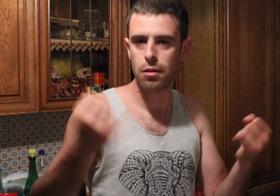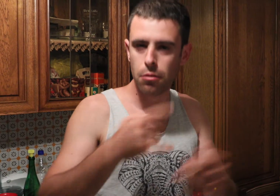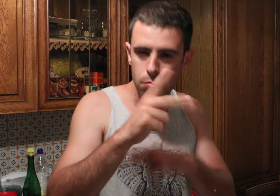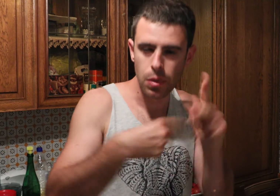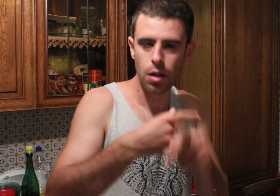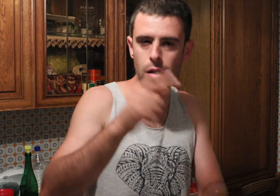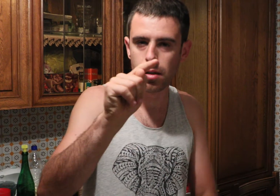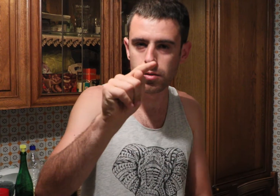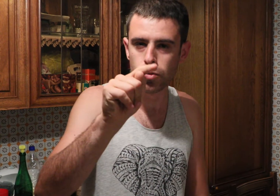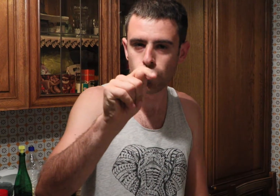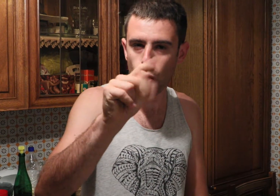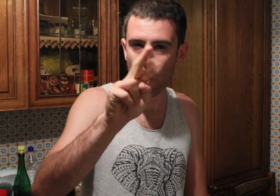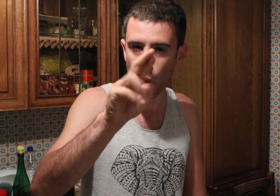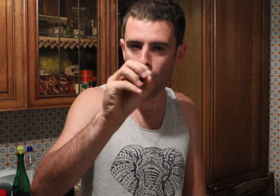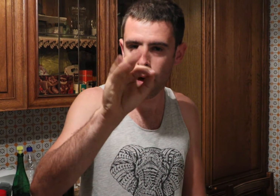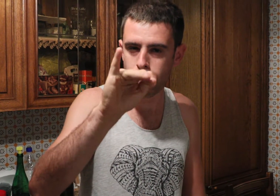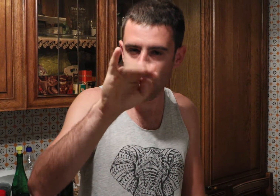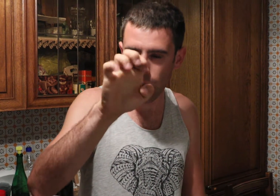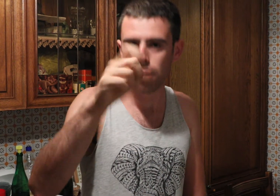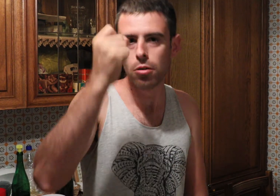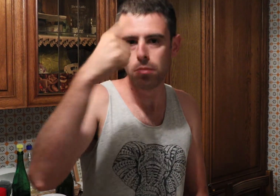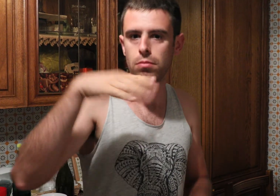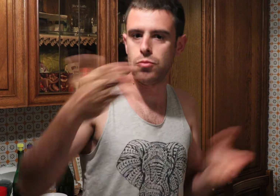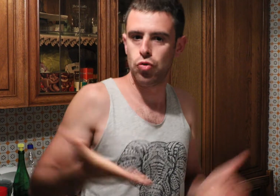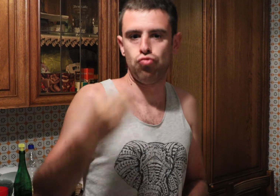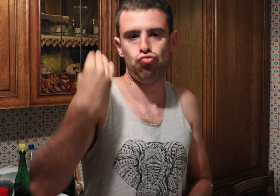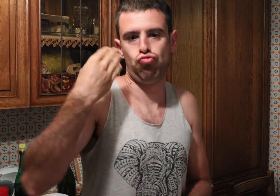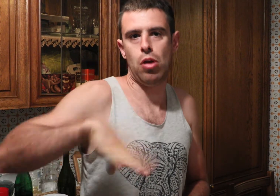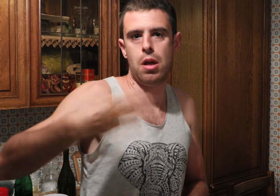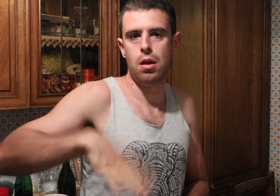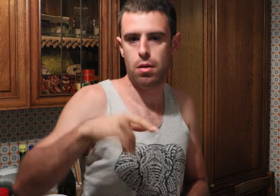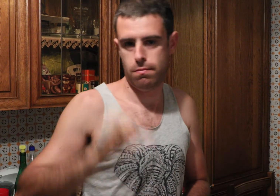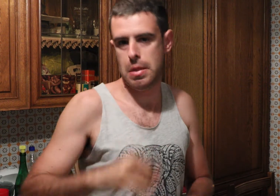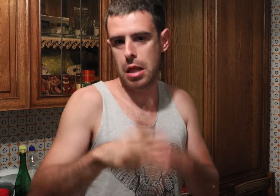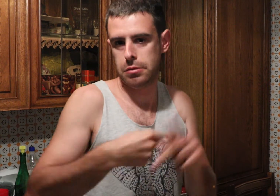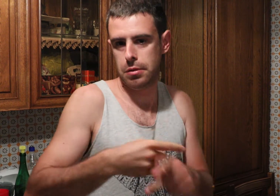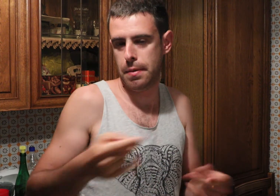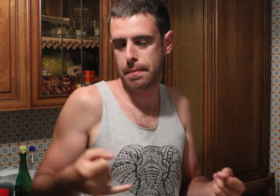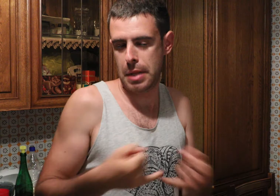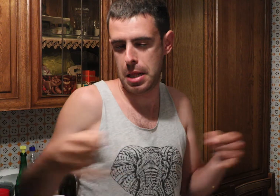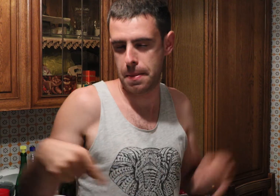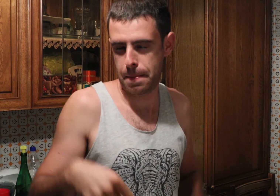The pasta is called Trofie. It's Genoa's pasta.